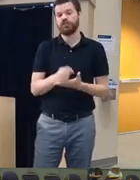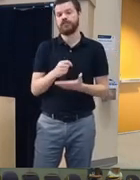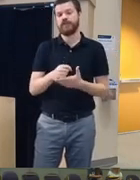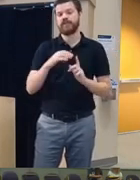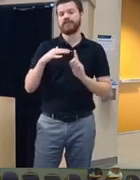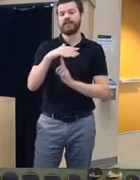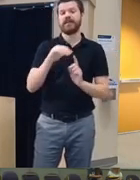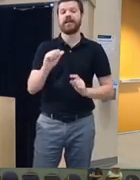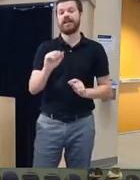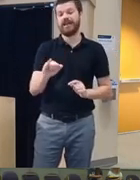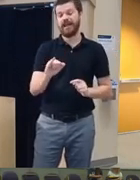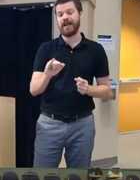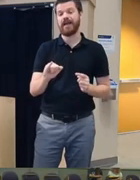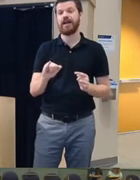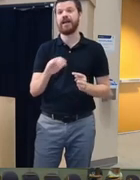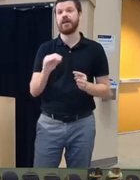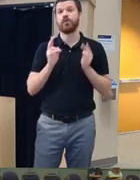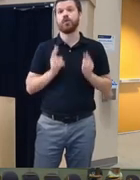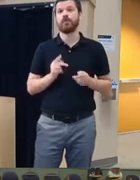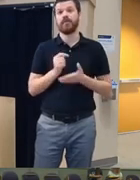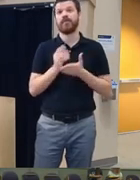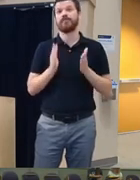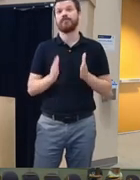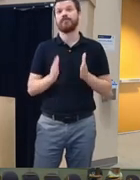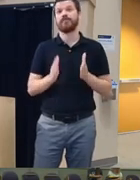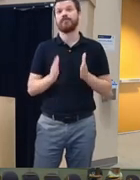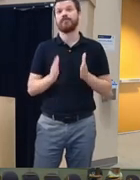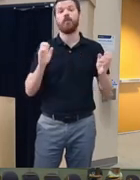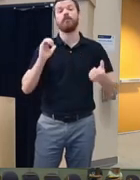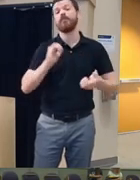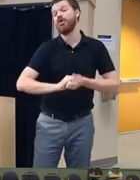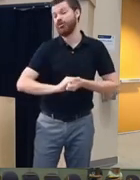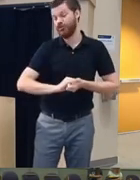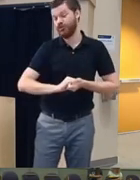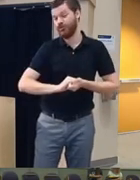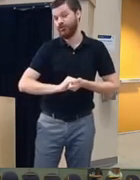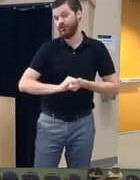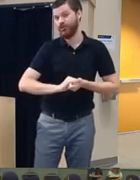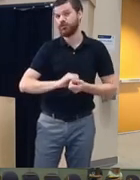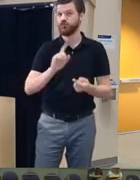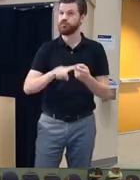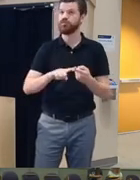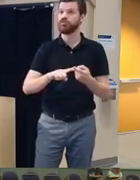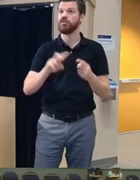Ai and human therapists are essentially partnering to be able to fill in some of